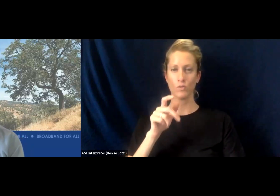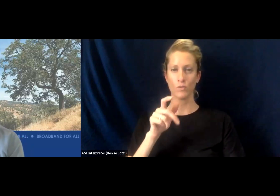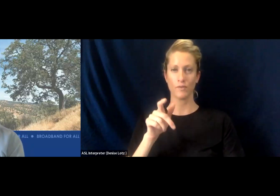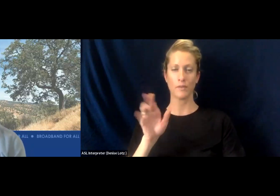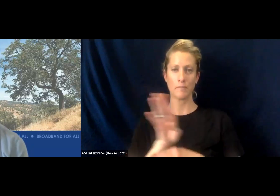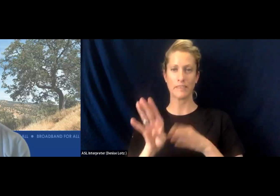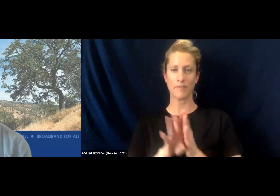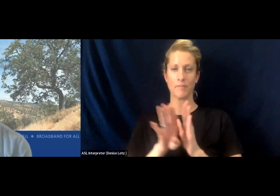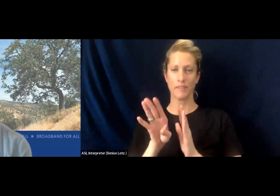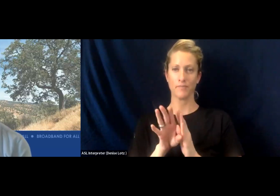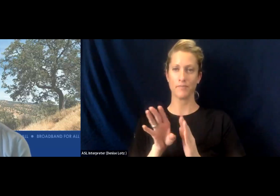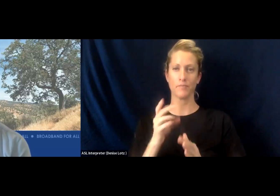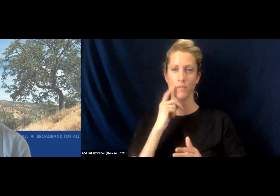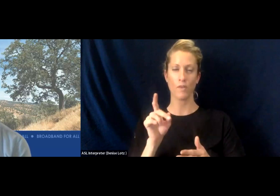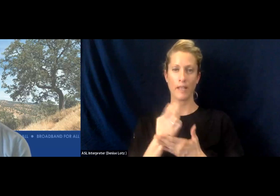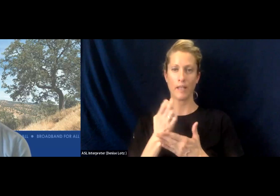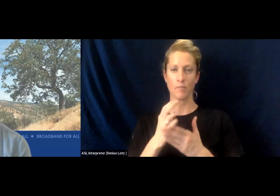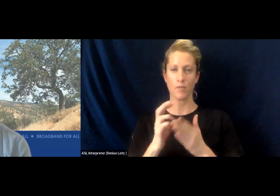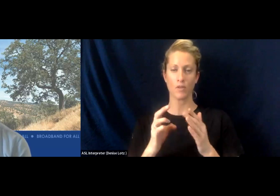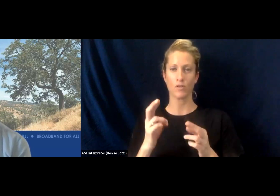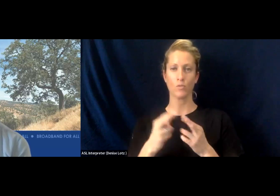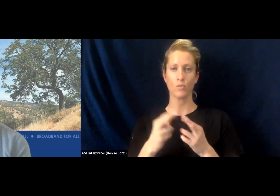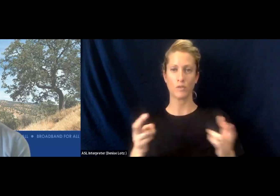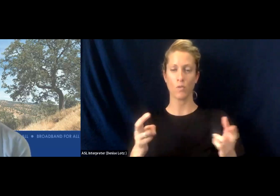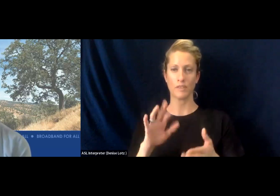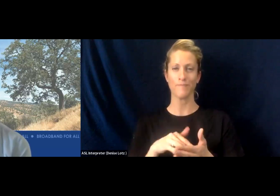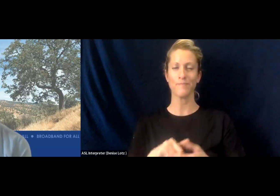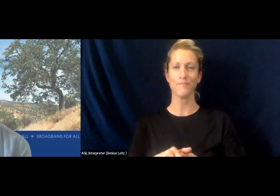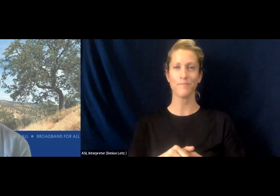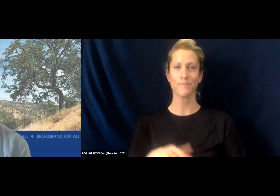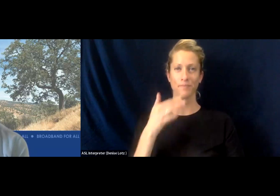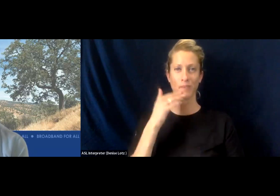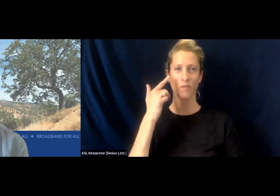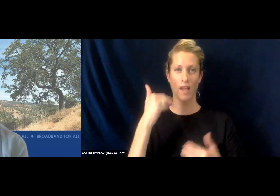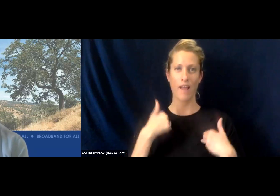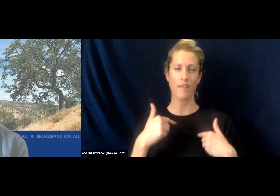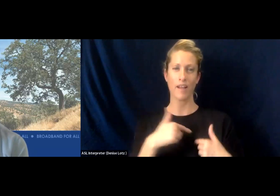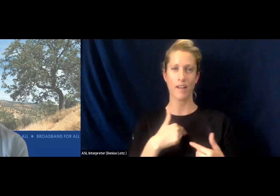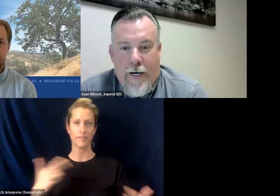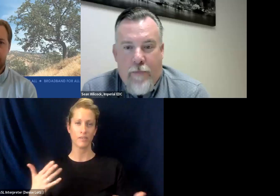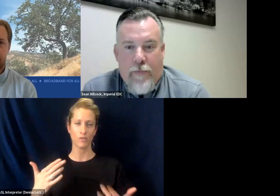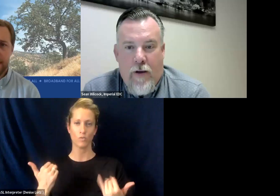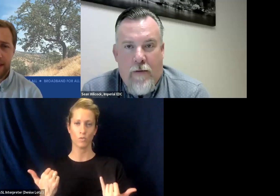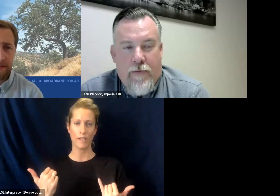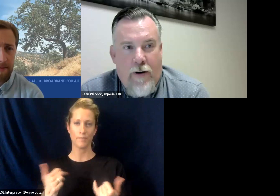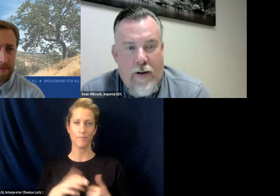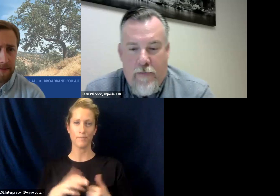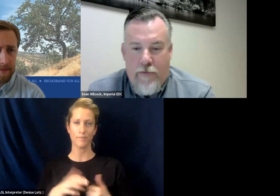Economic Resource center. Thank you, Cole, and thank you for having us here today before I before I get into you